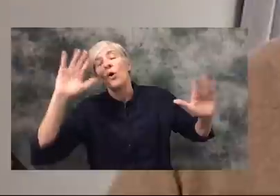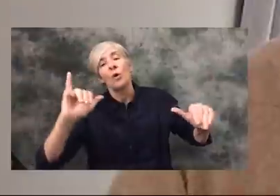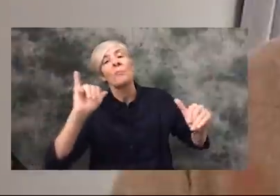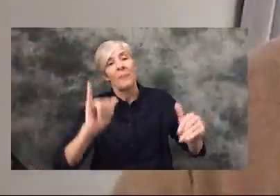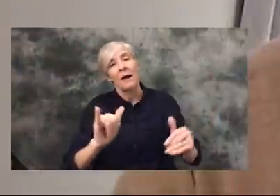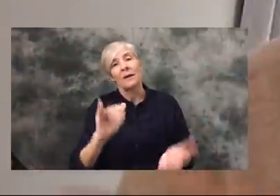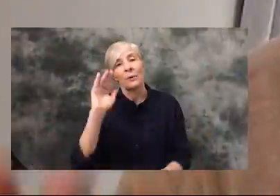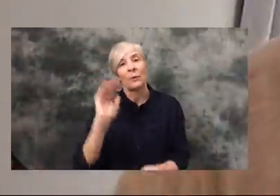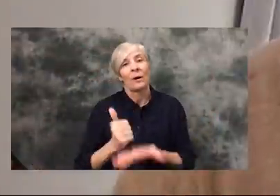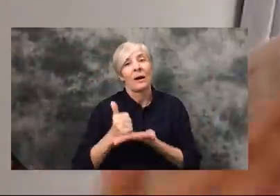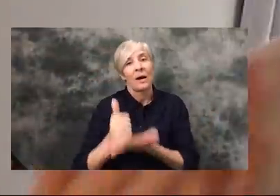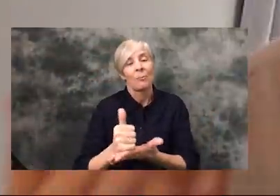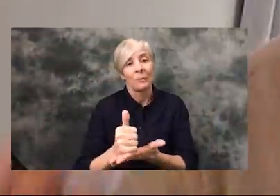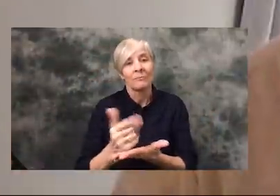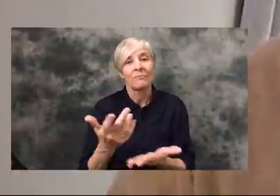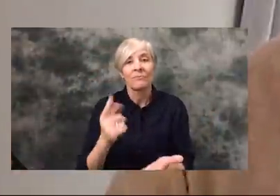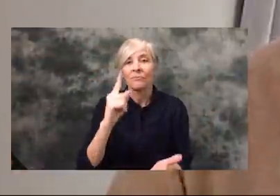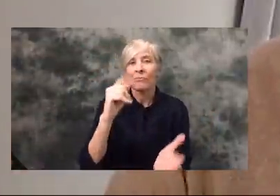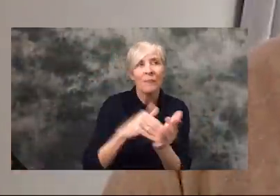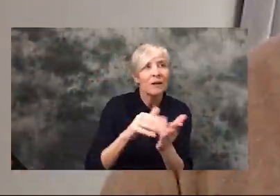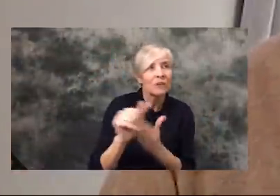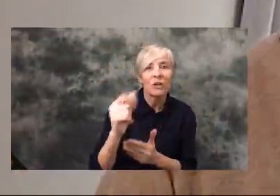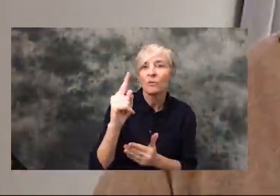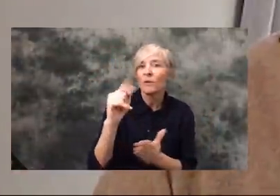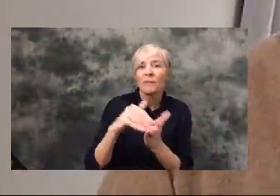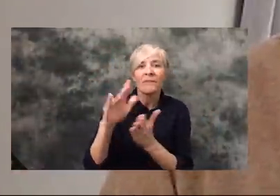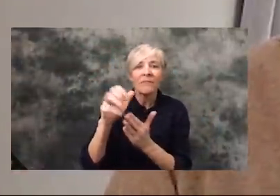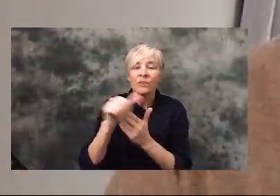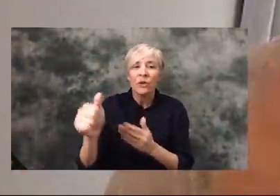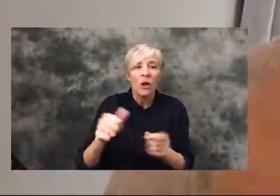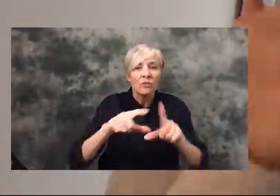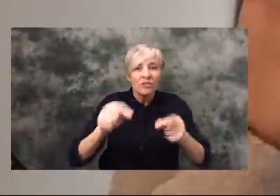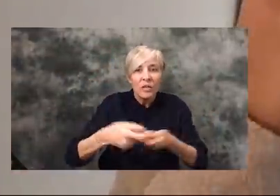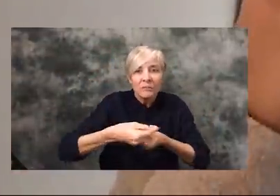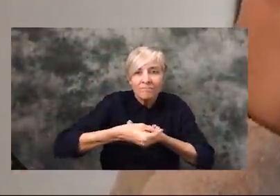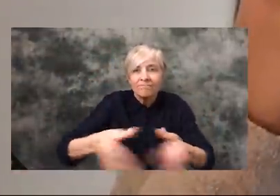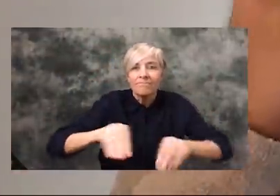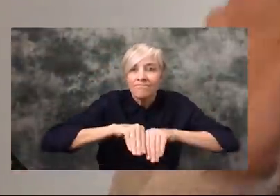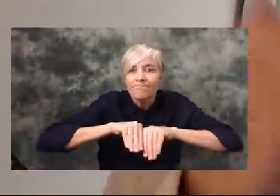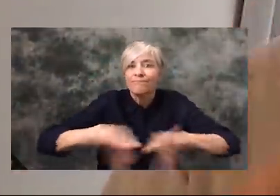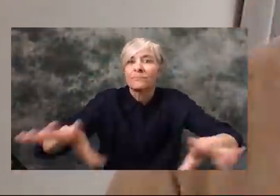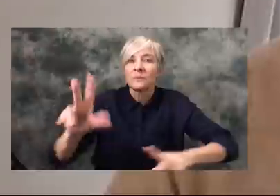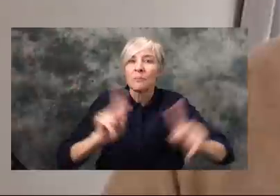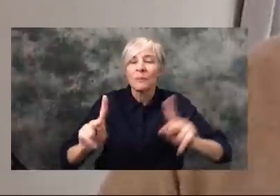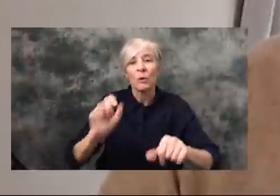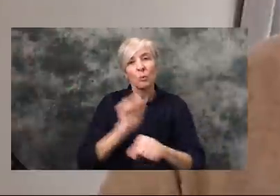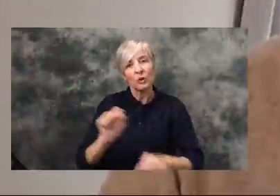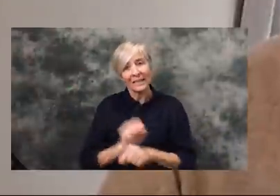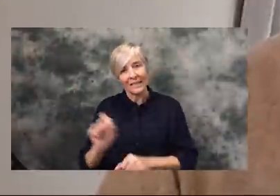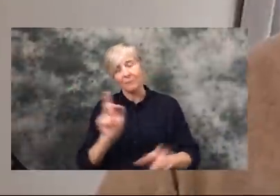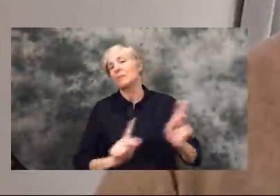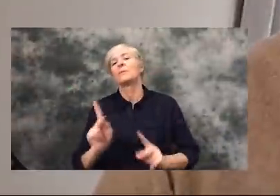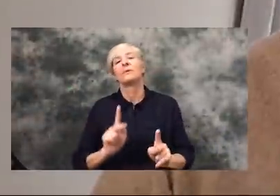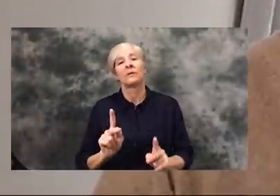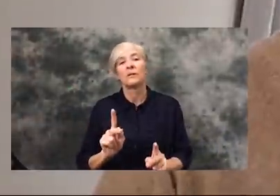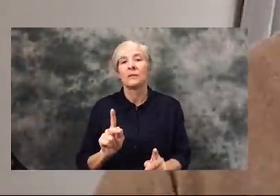could potentially put a thousand or 1,500 dollars in the hands of everyday Americans comes to fruition. I think it is a possibility. It is going to be very